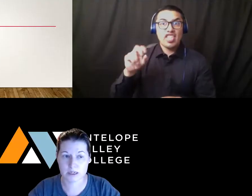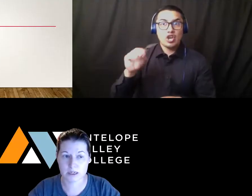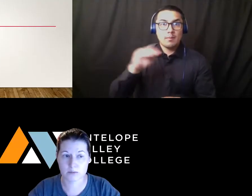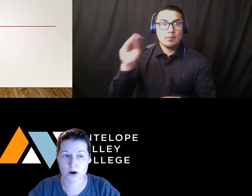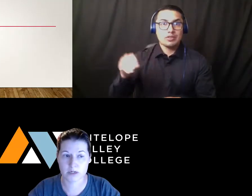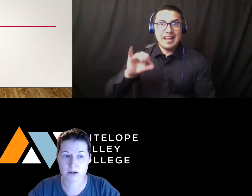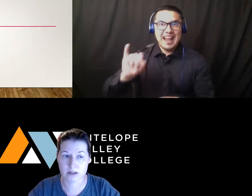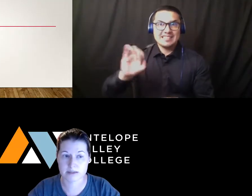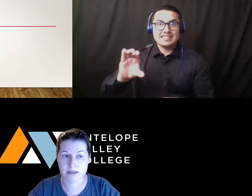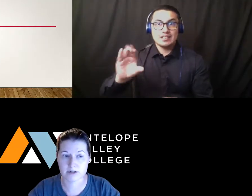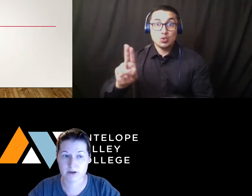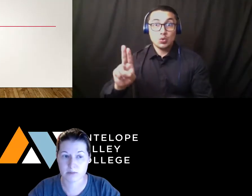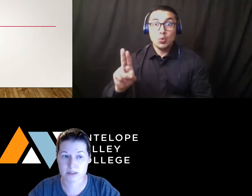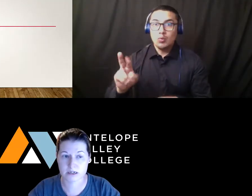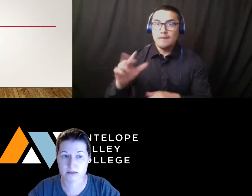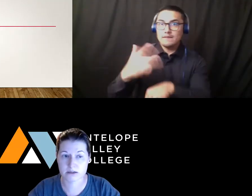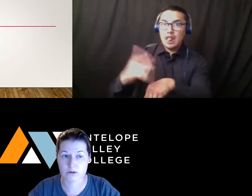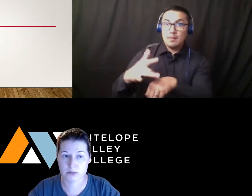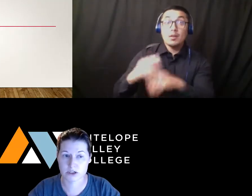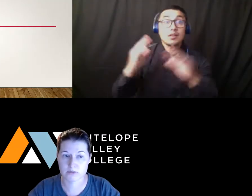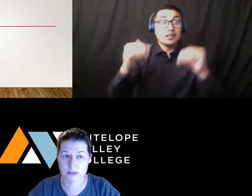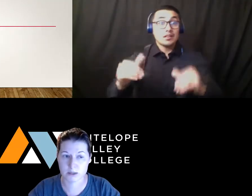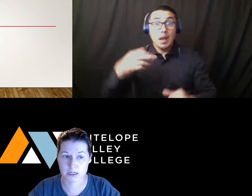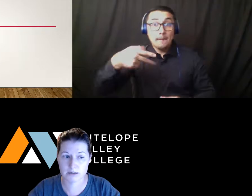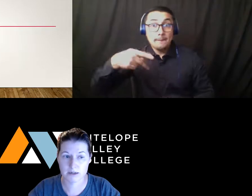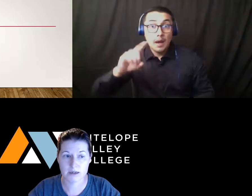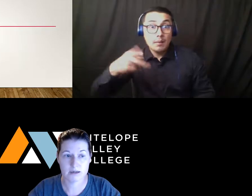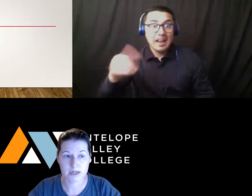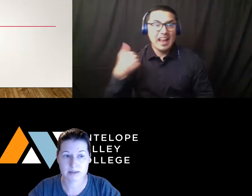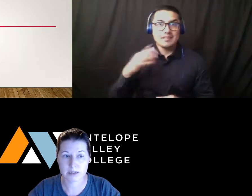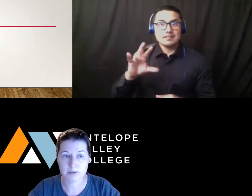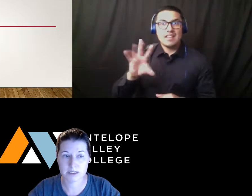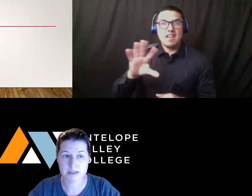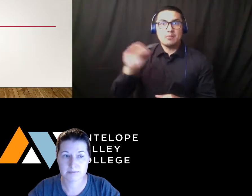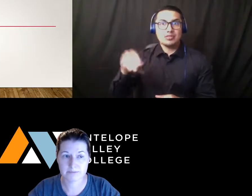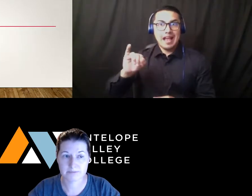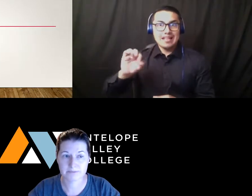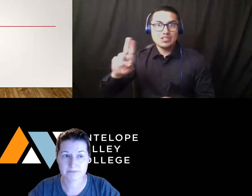and Palmdale has 75% ICU admission availability. Next slide, please.